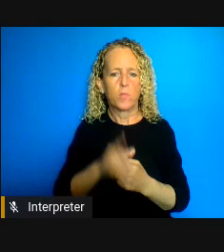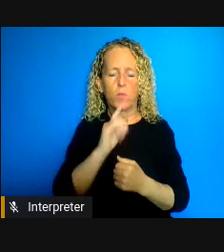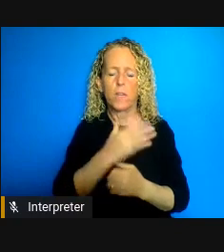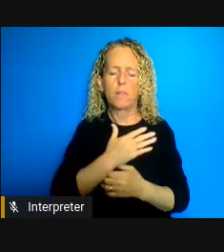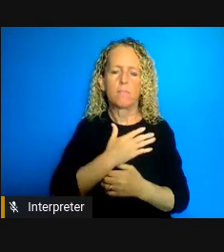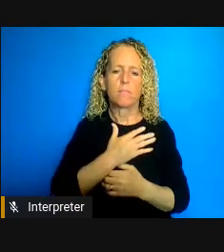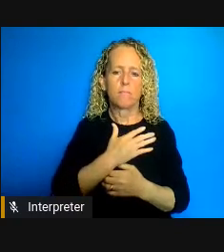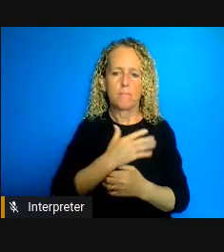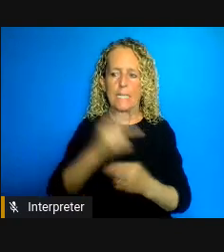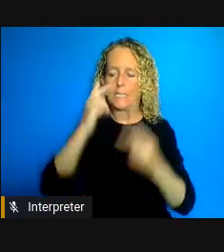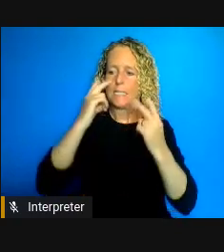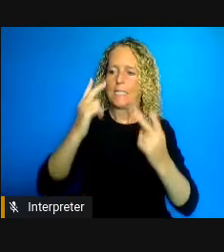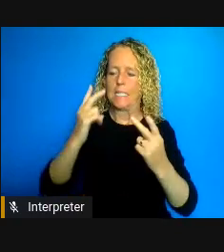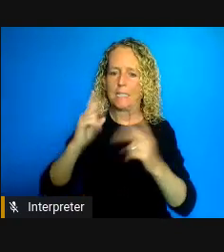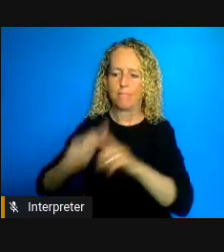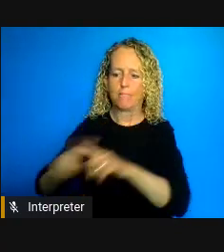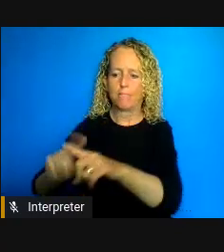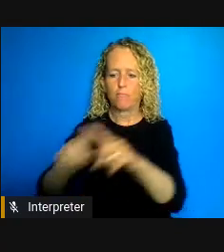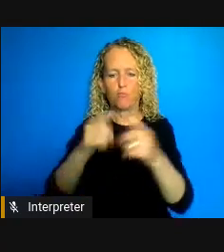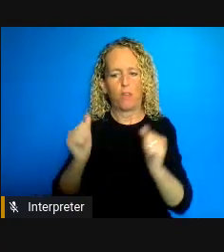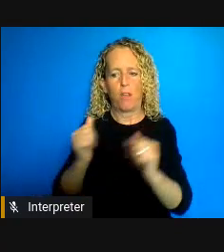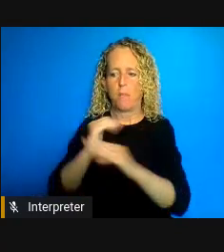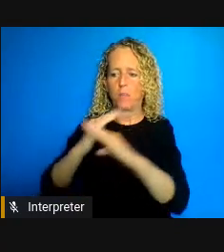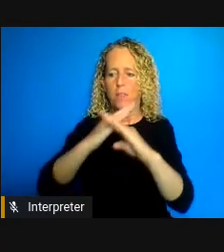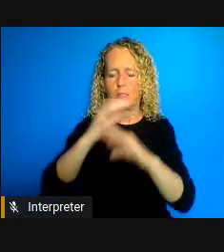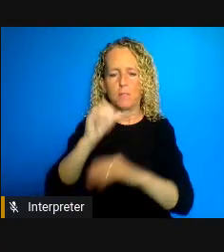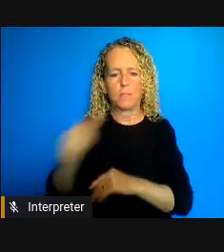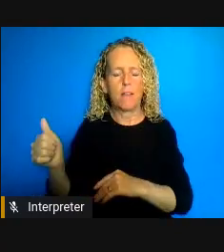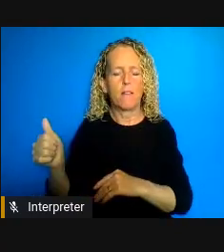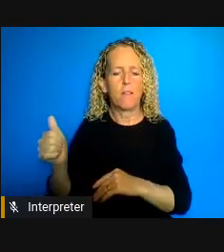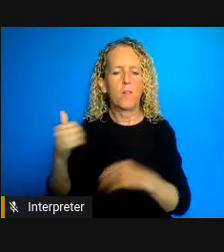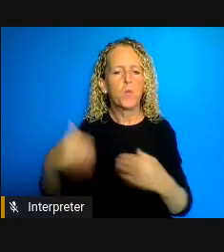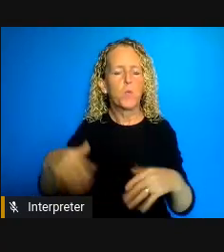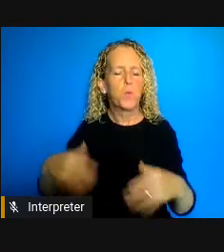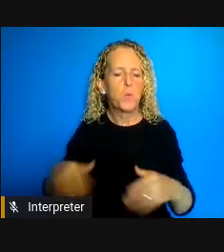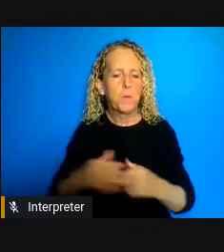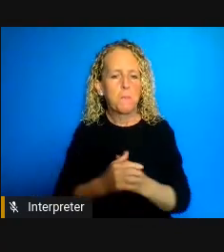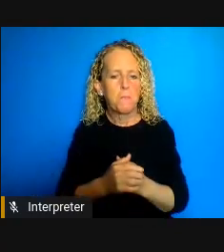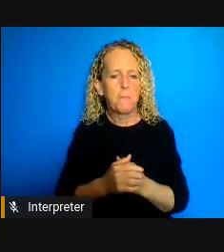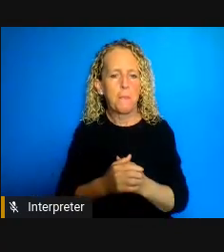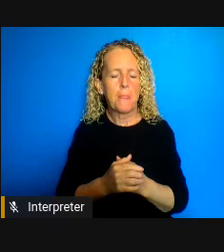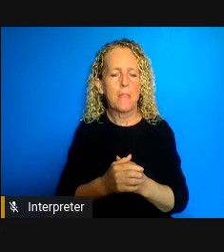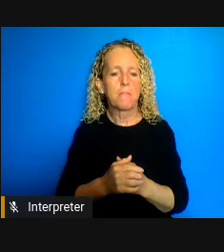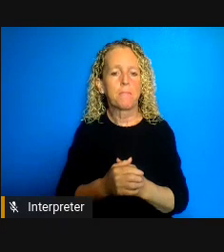to protect themselves, so, many communities have acted under their their